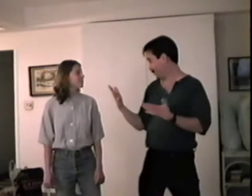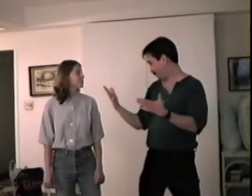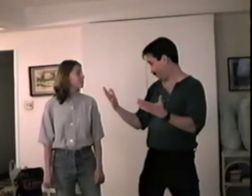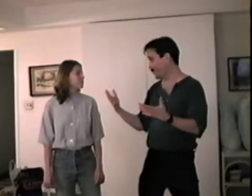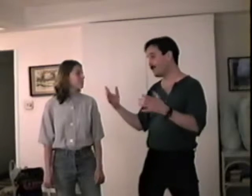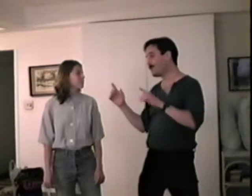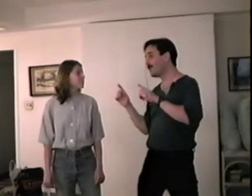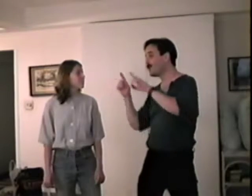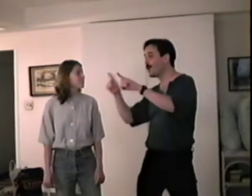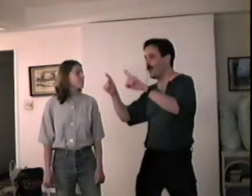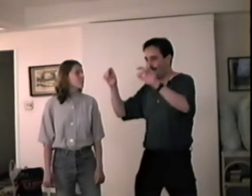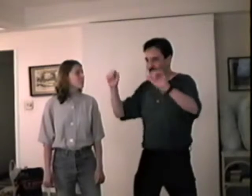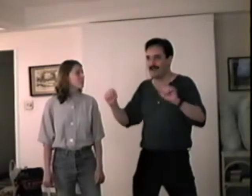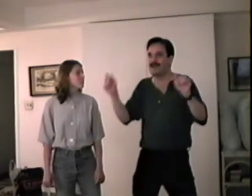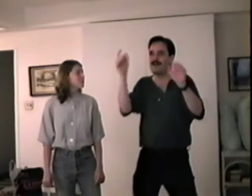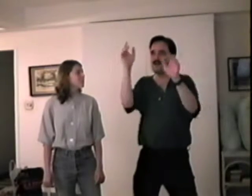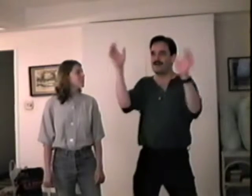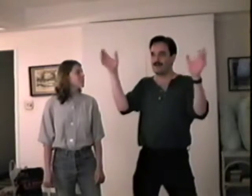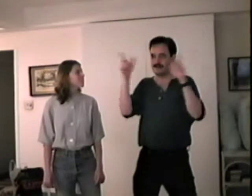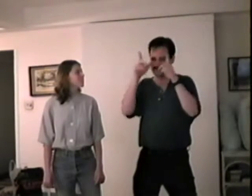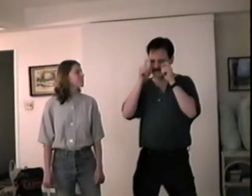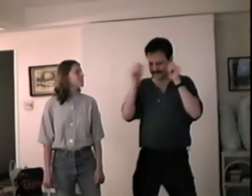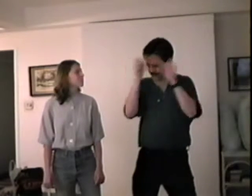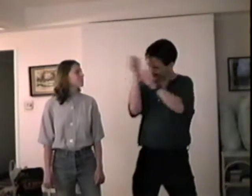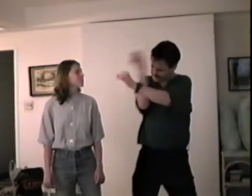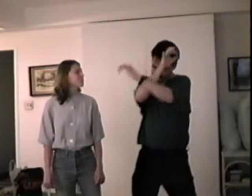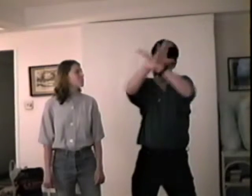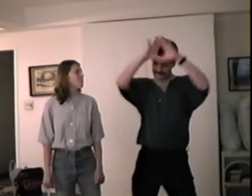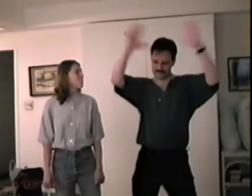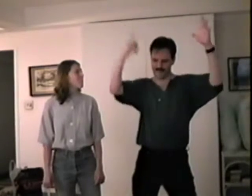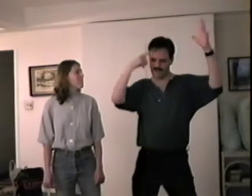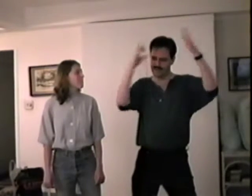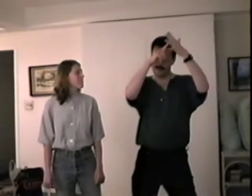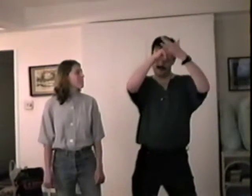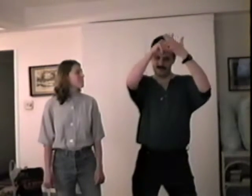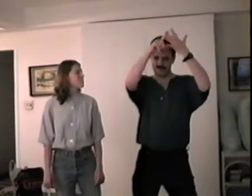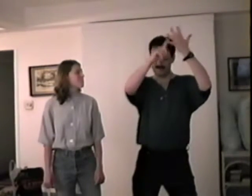Just think of lovely things. And your heart will fly on wings,